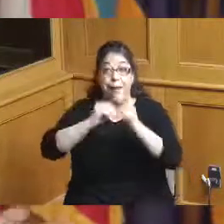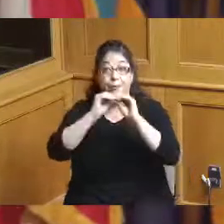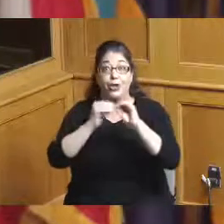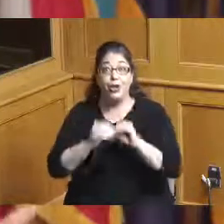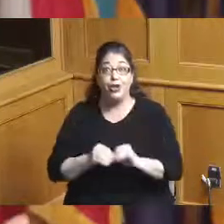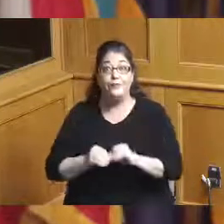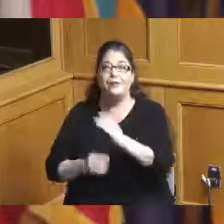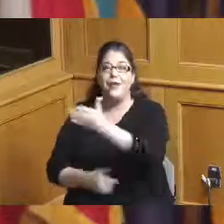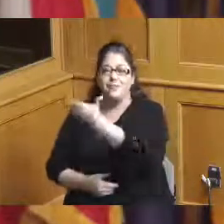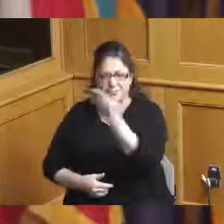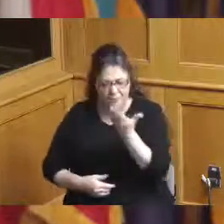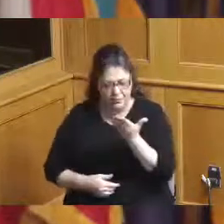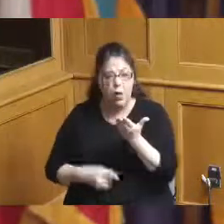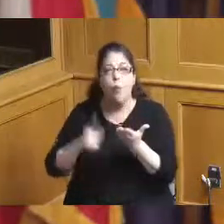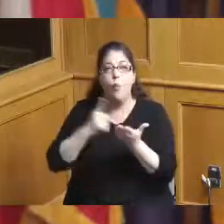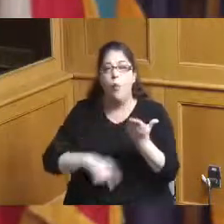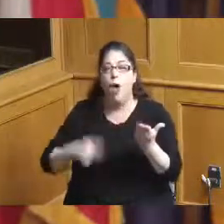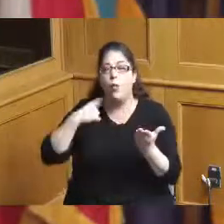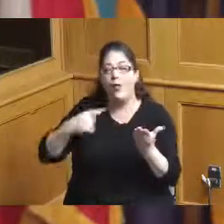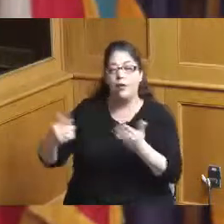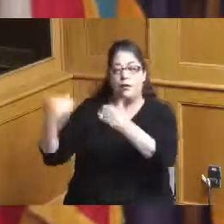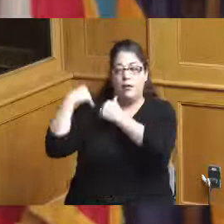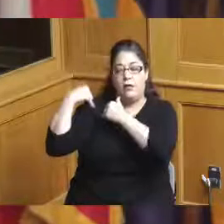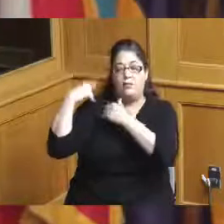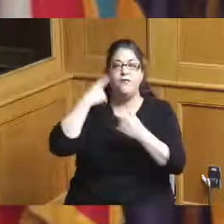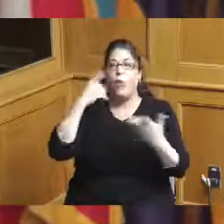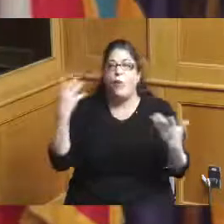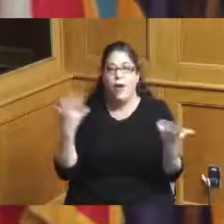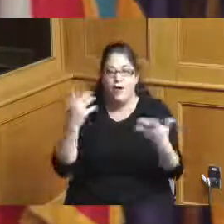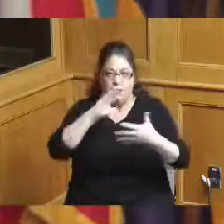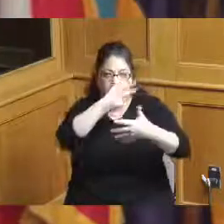you know what is the things that we're going to be responsible for how much is that going to